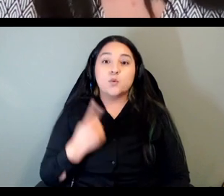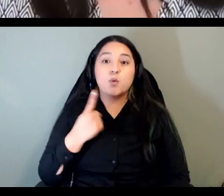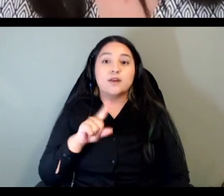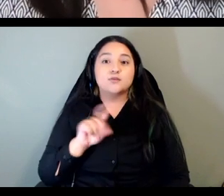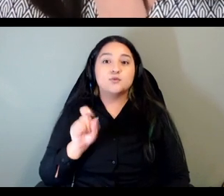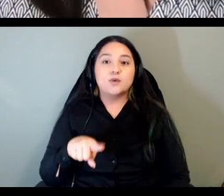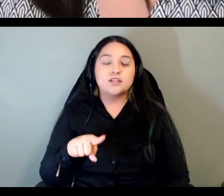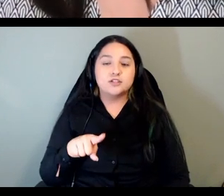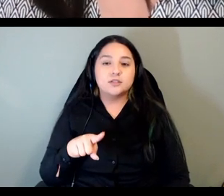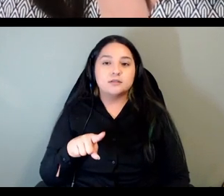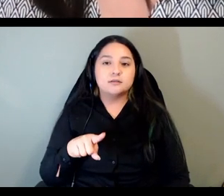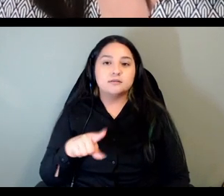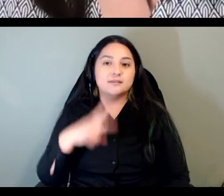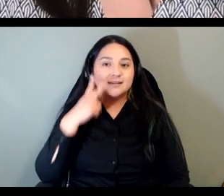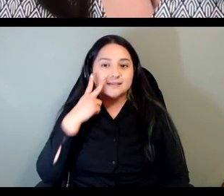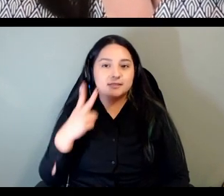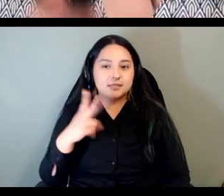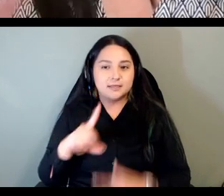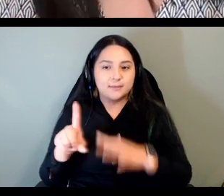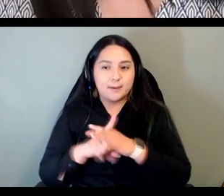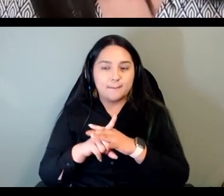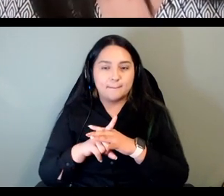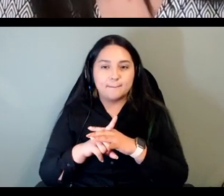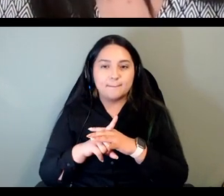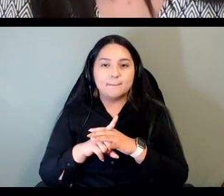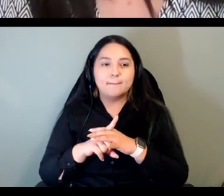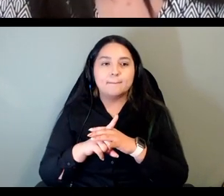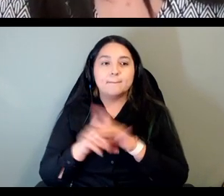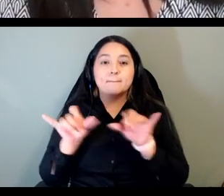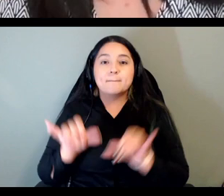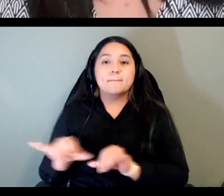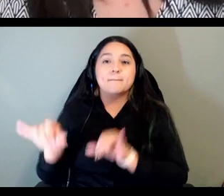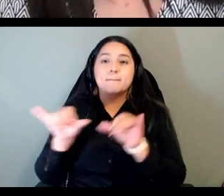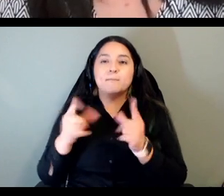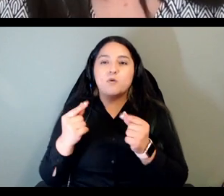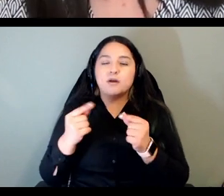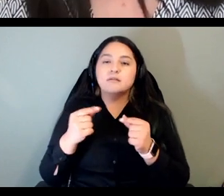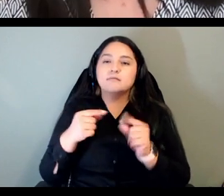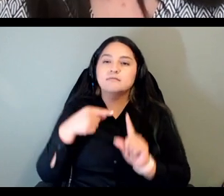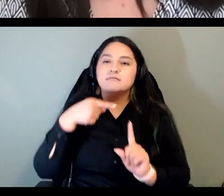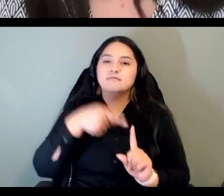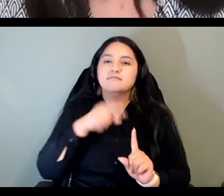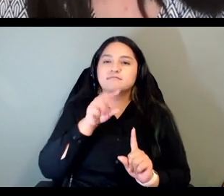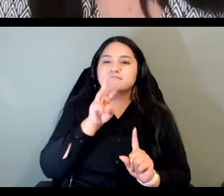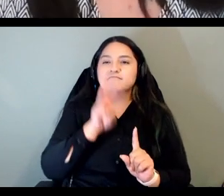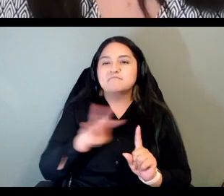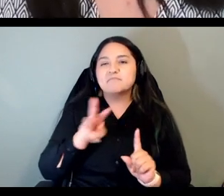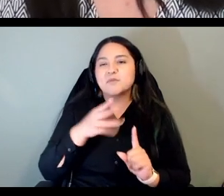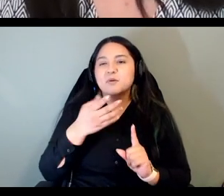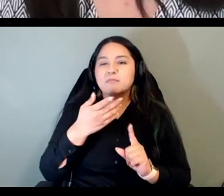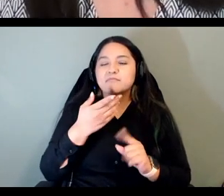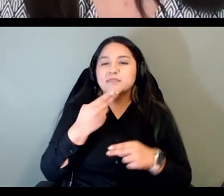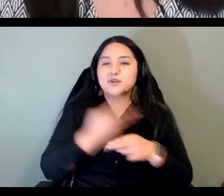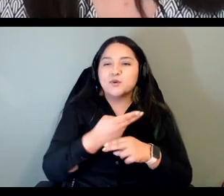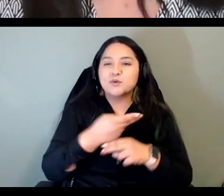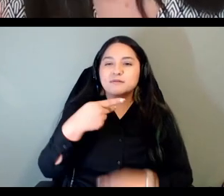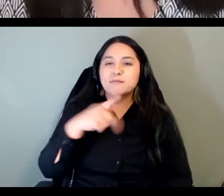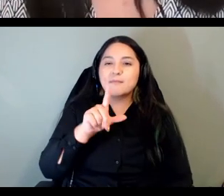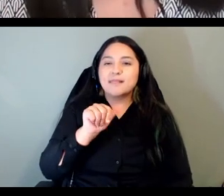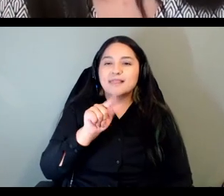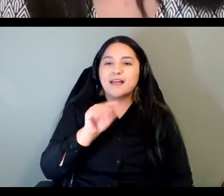up is around the the platforms that everyone chose to use and so you've probably heard